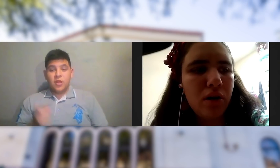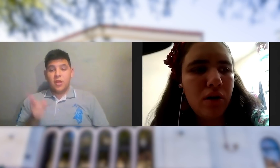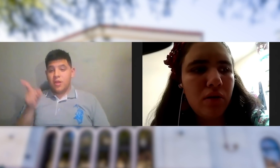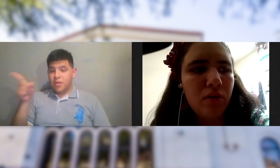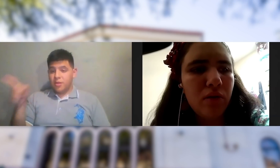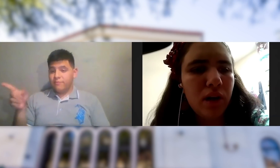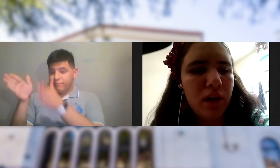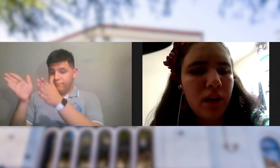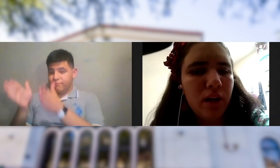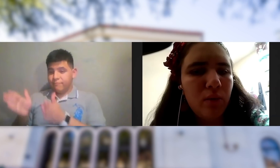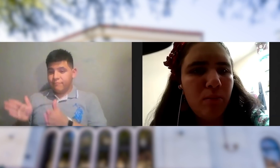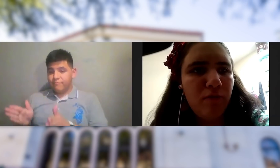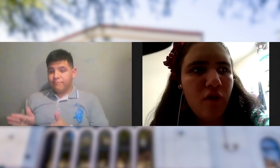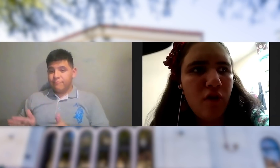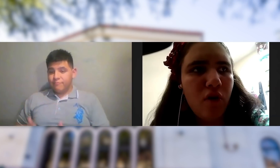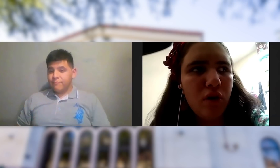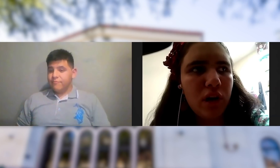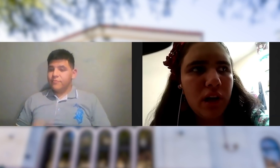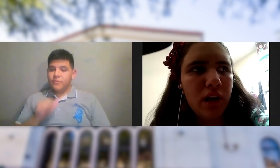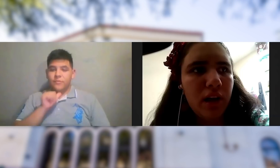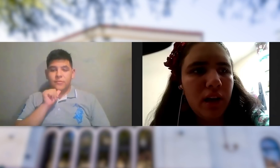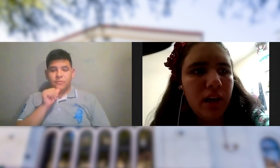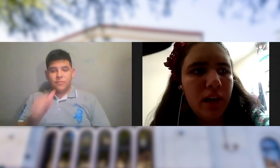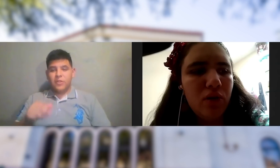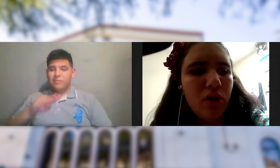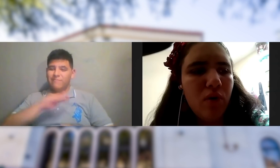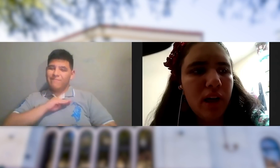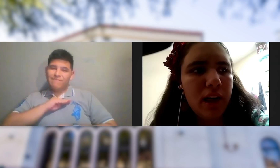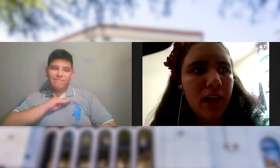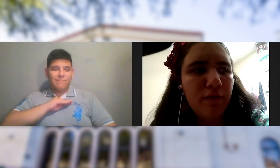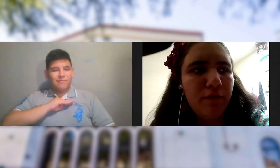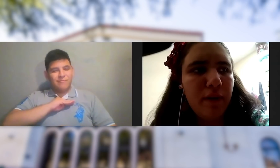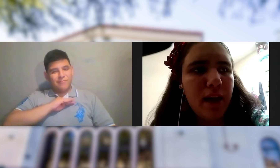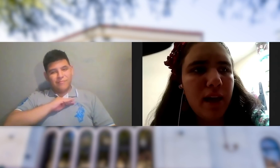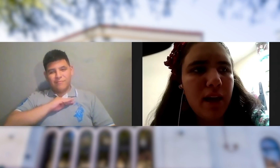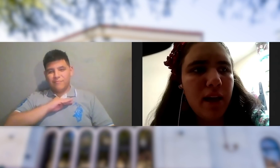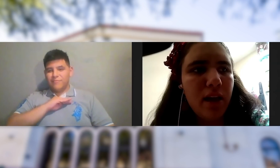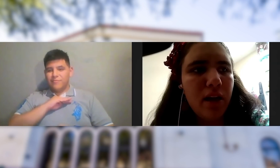FOR NO ONE CAN FILL